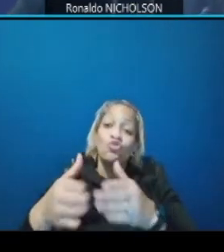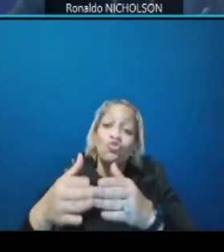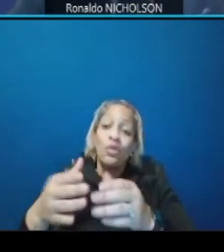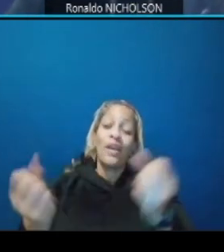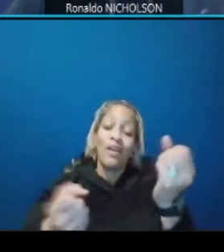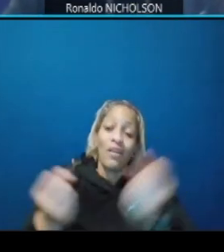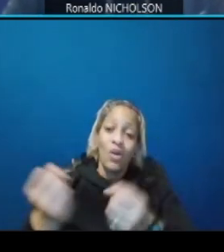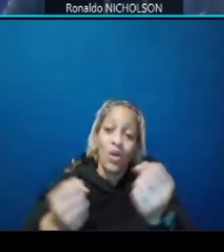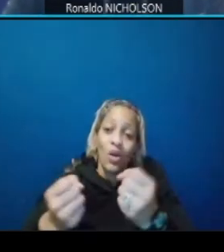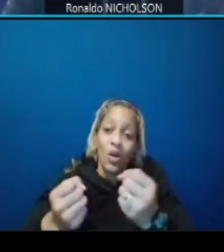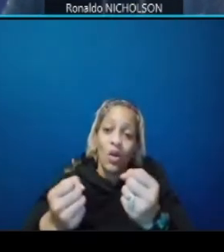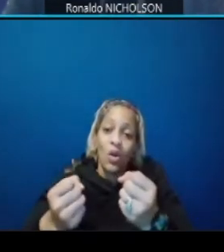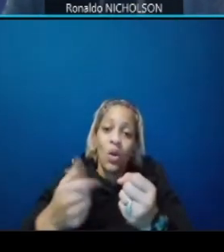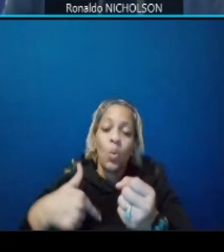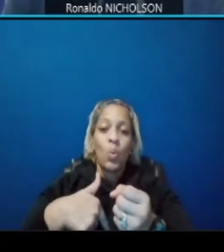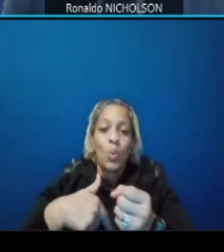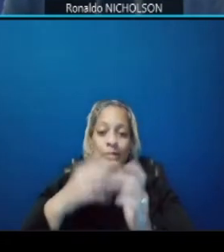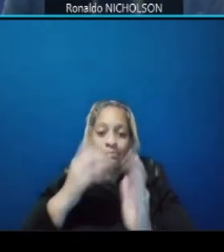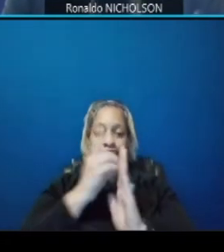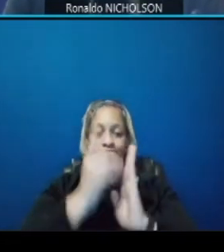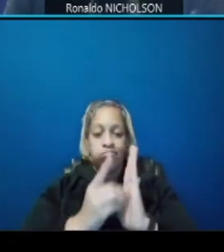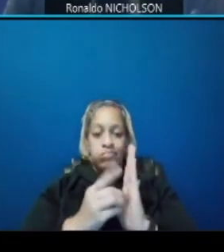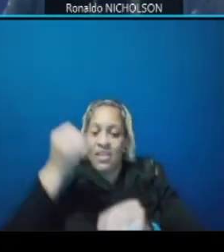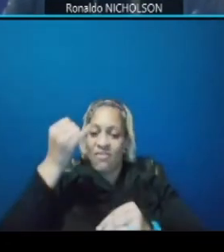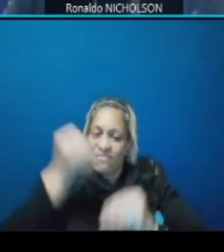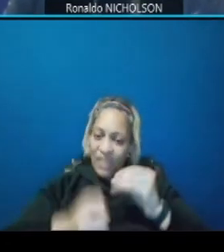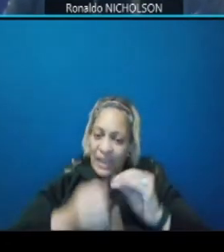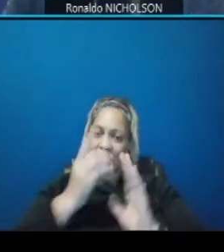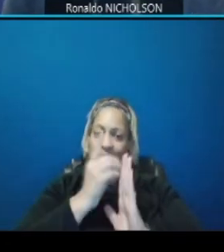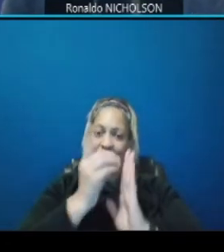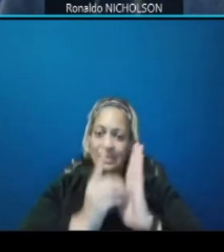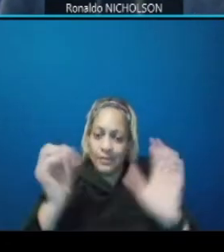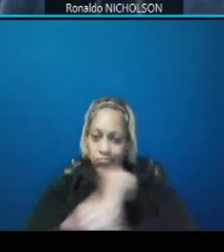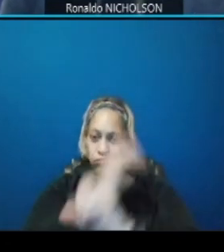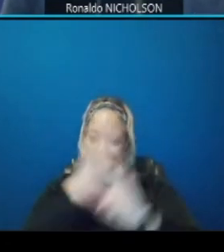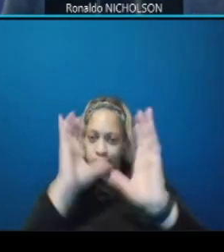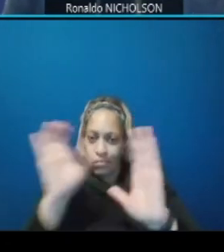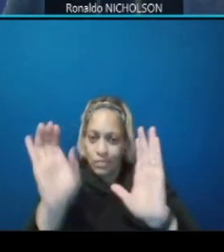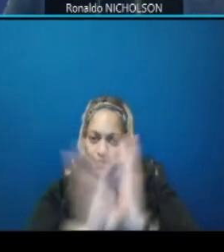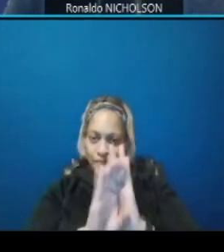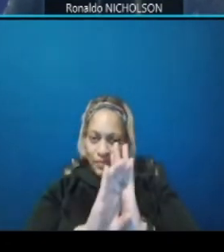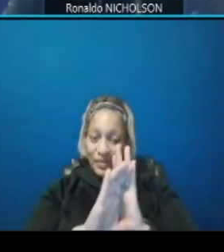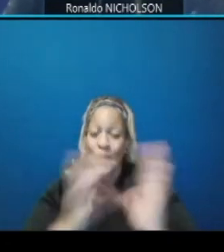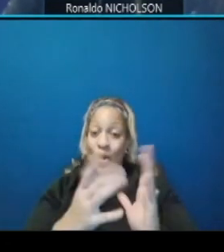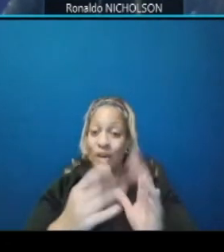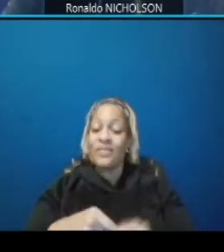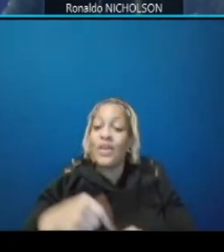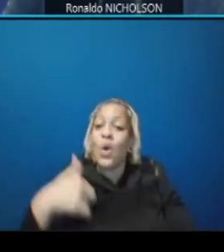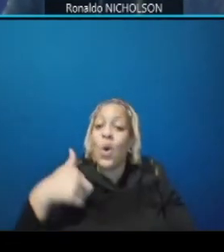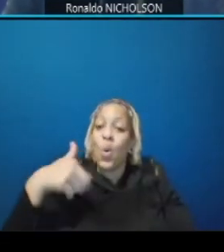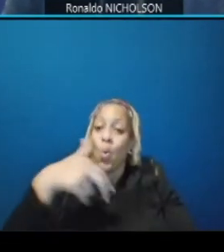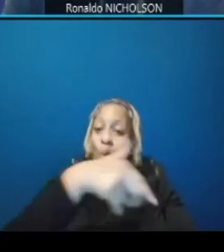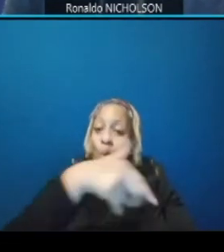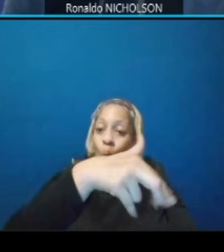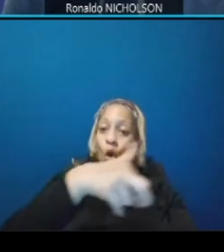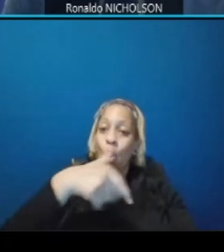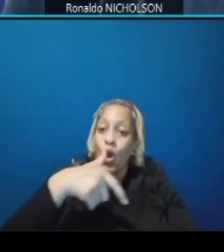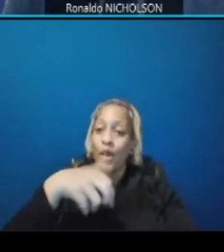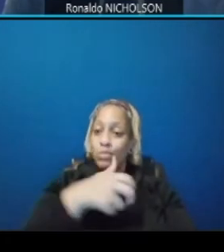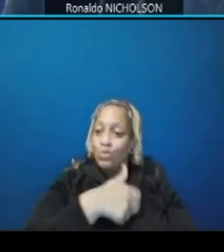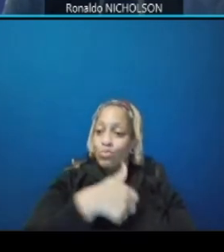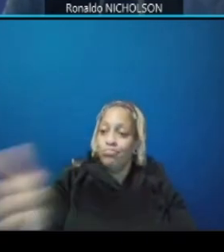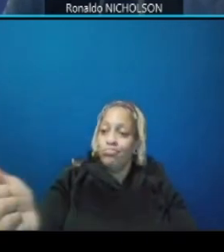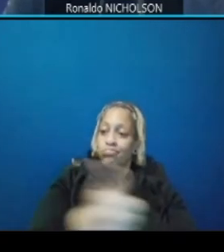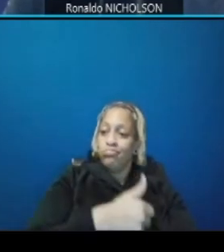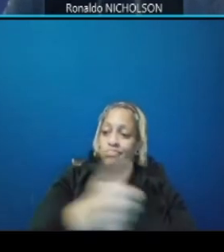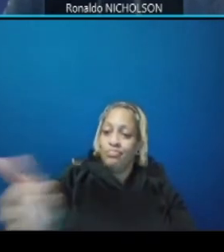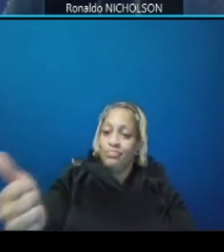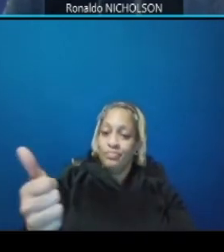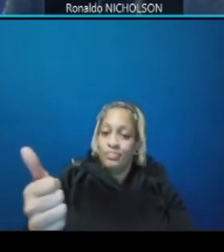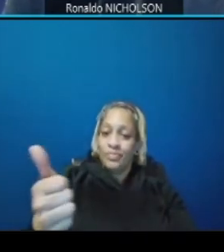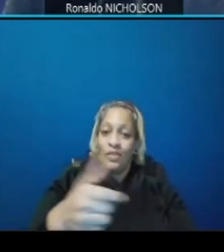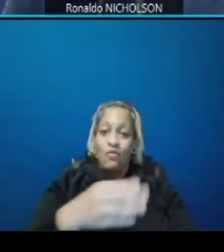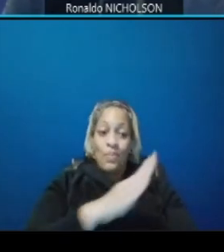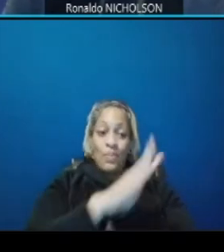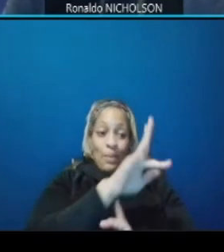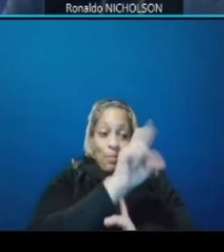final design concept that will feature a walkable plaza for transfers between metro bus metro rail